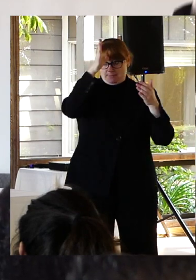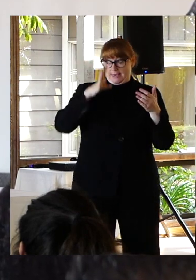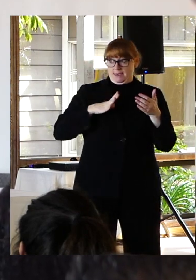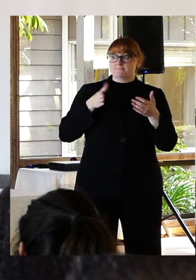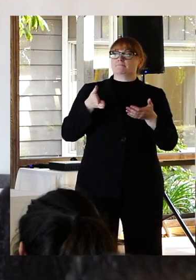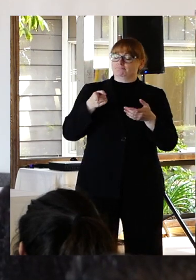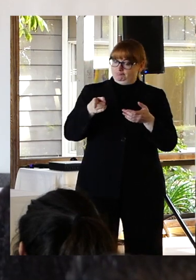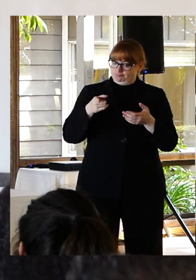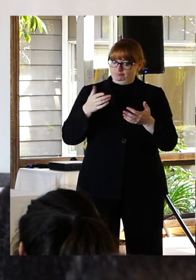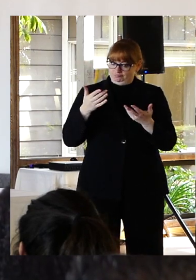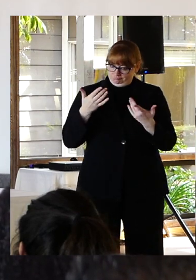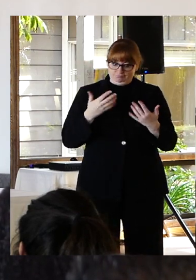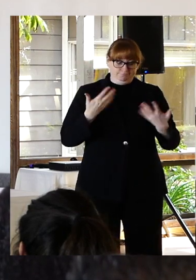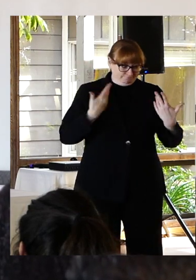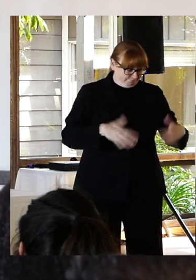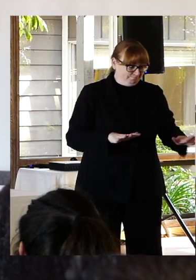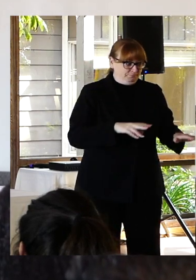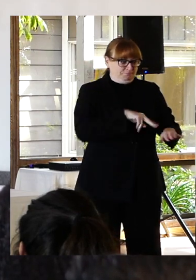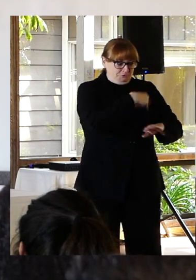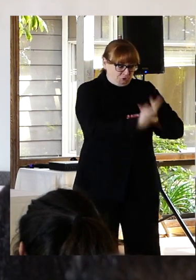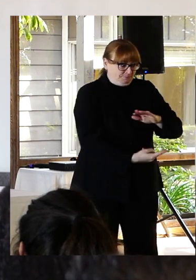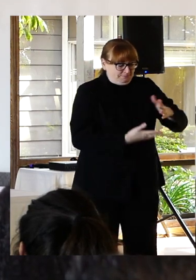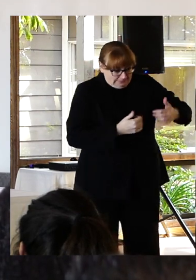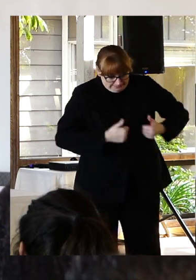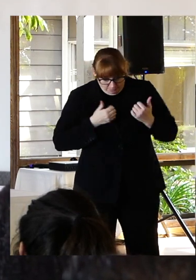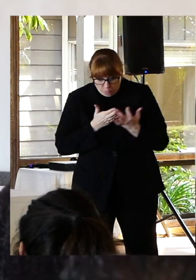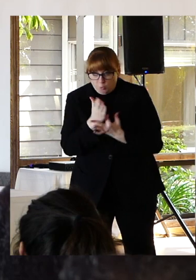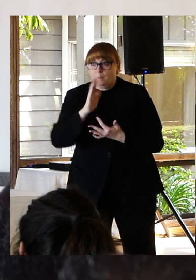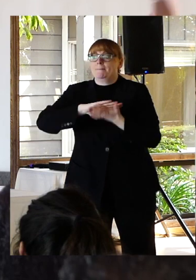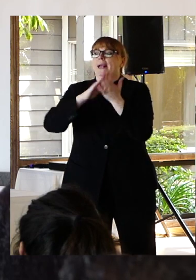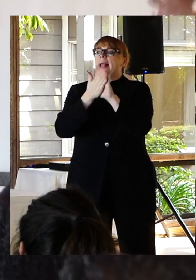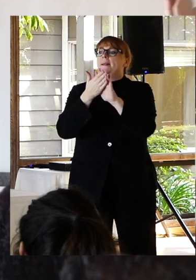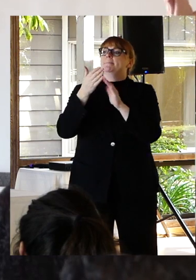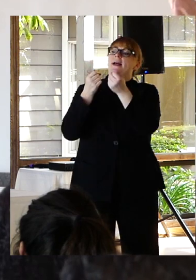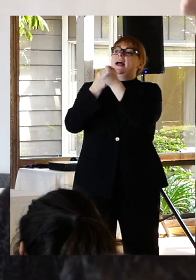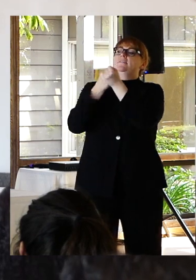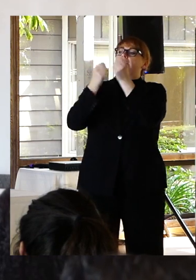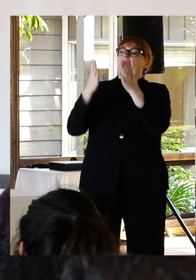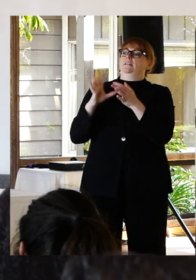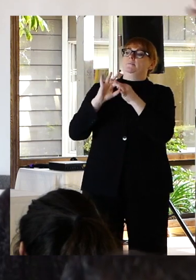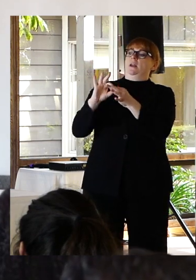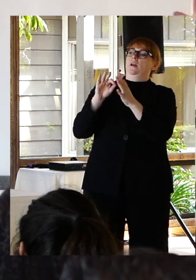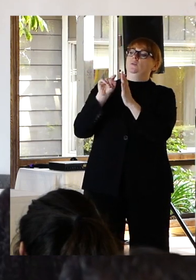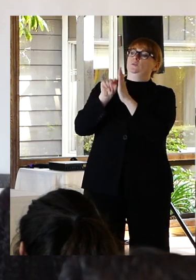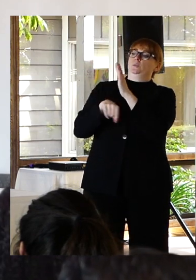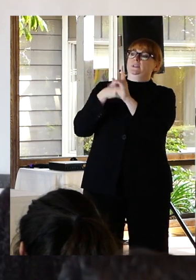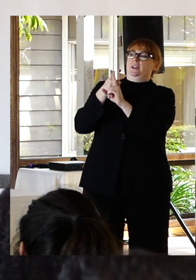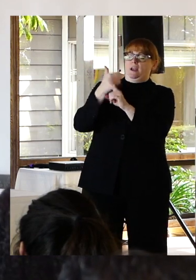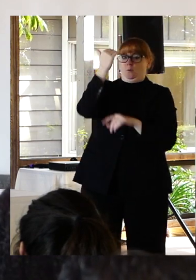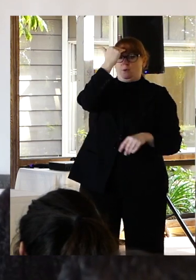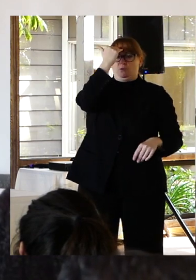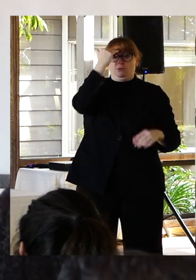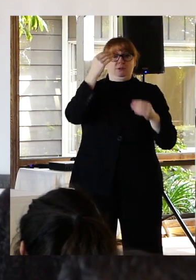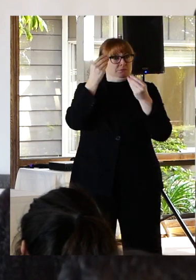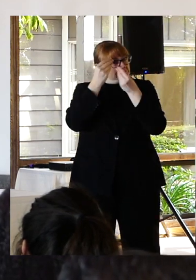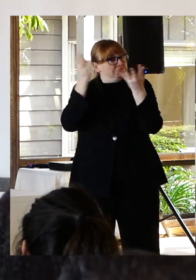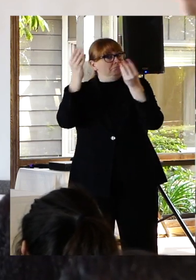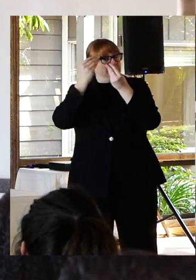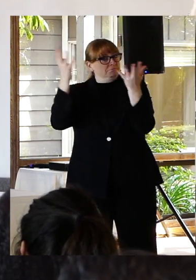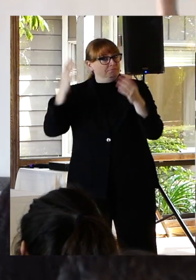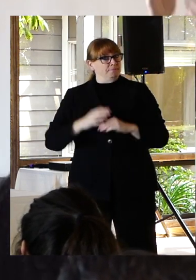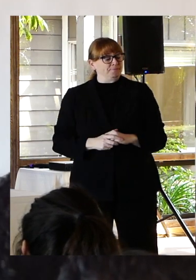health advocate author and international speaker on suicide awareness.